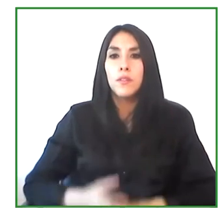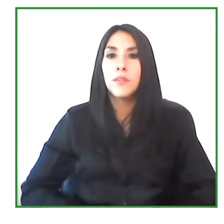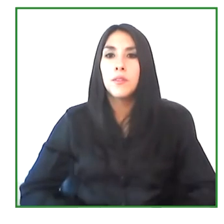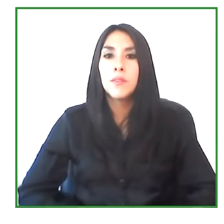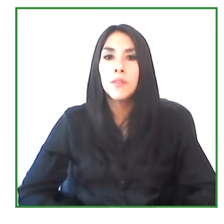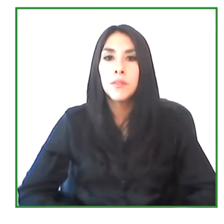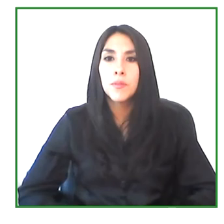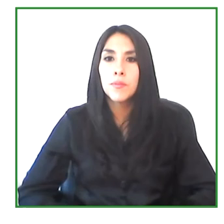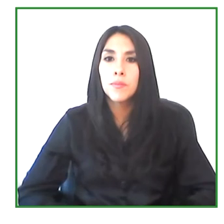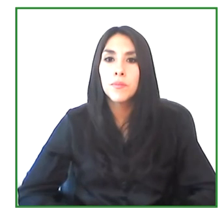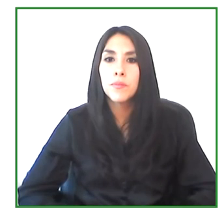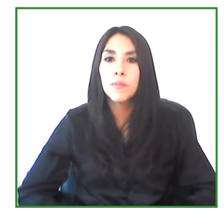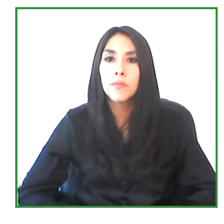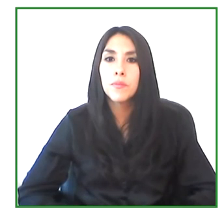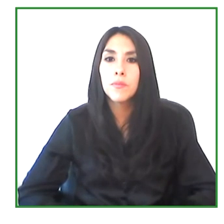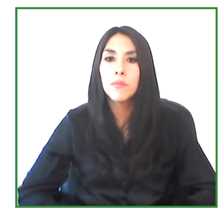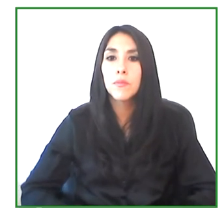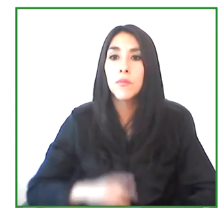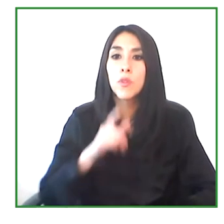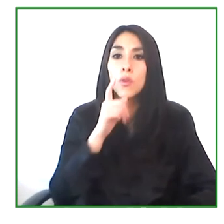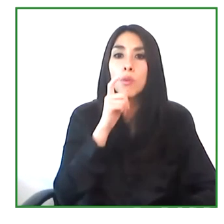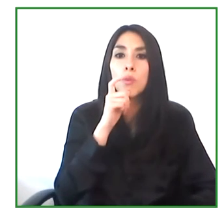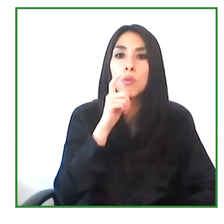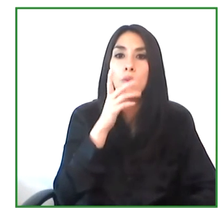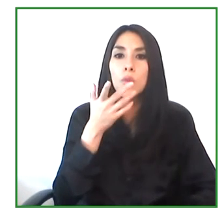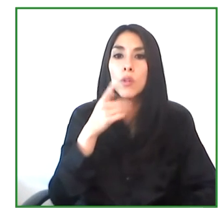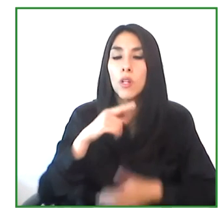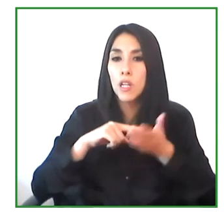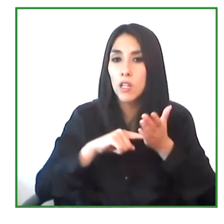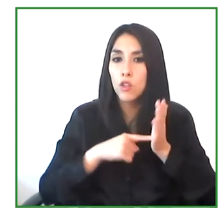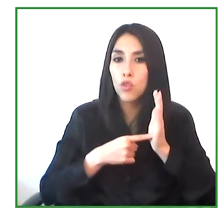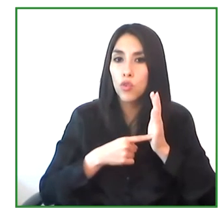Is to use our technology all over the world